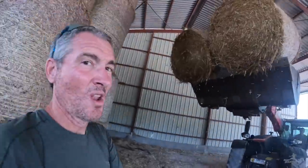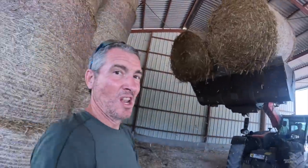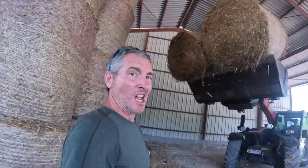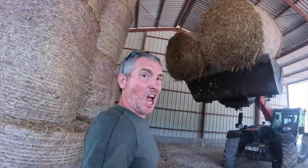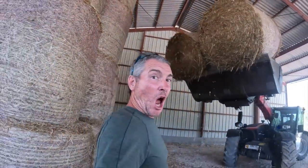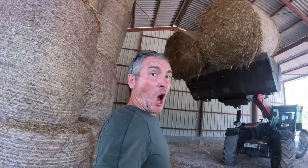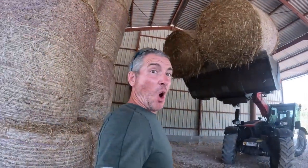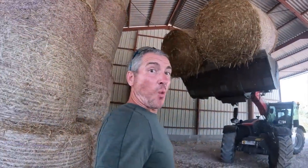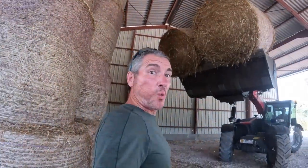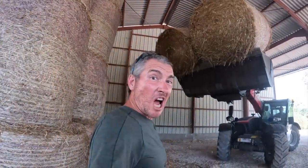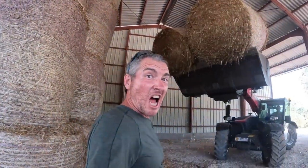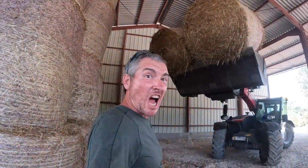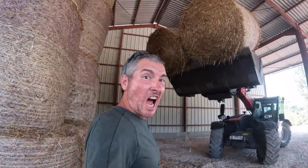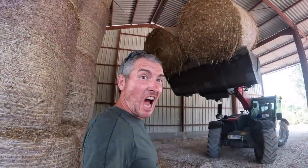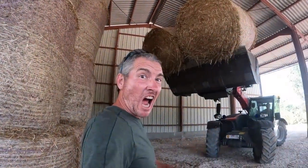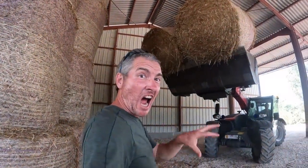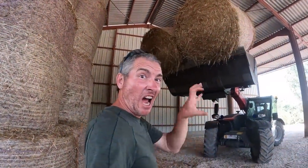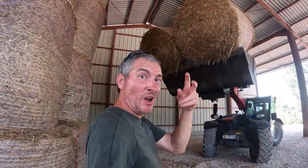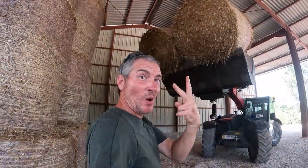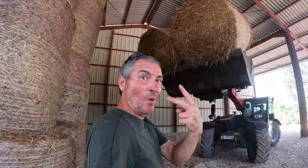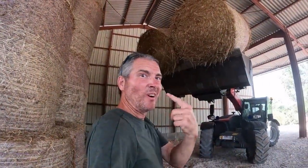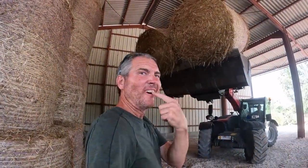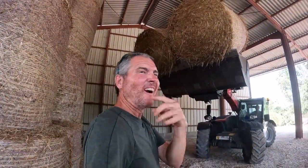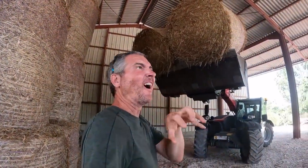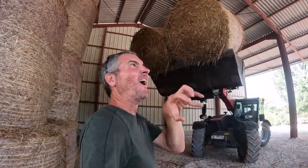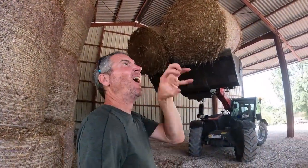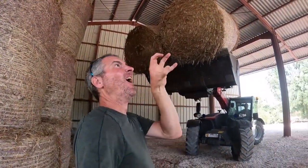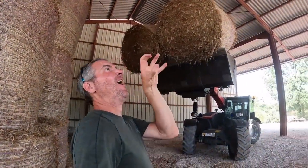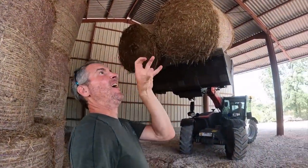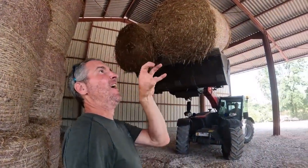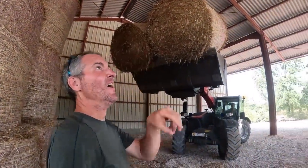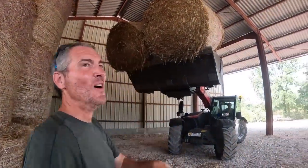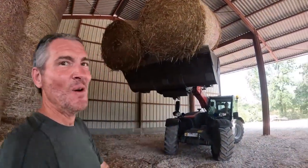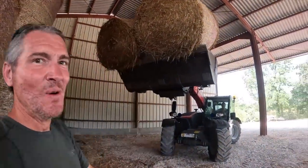Wow, two bales of hay in its teeth!